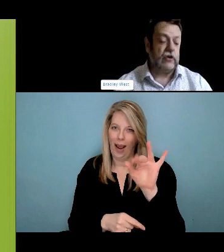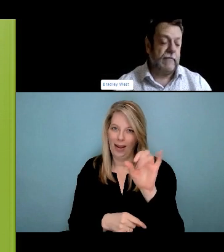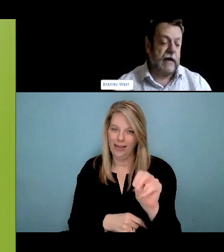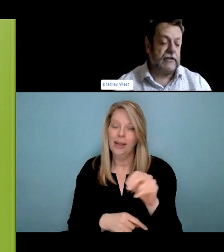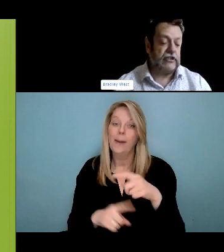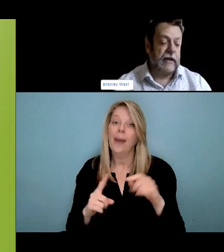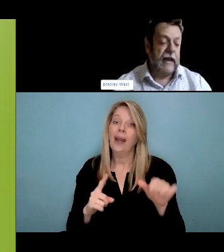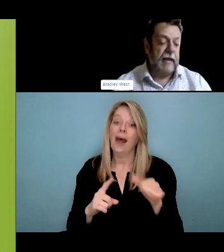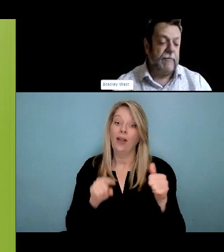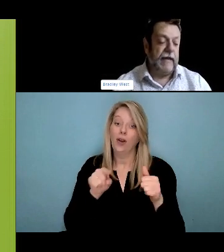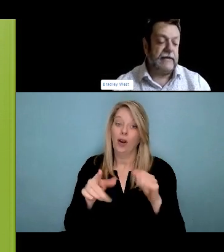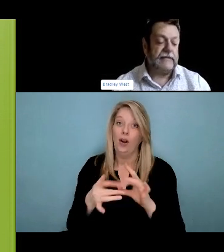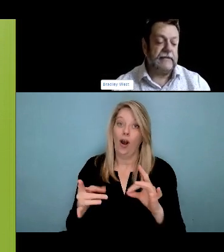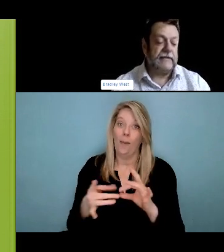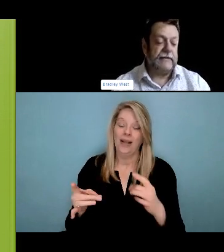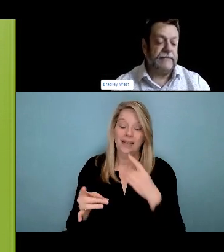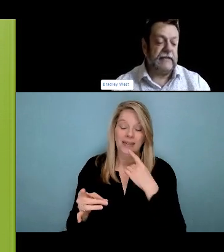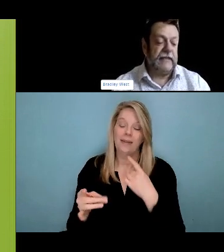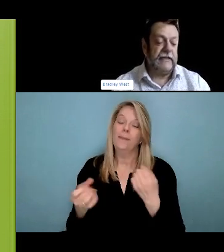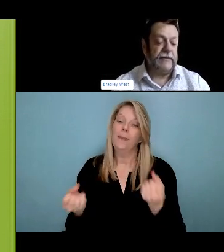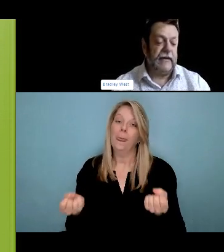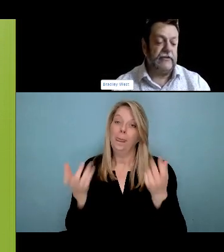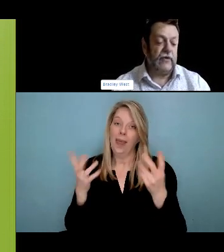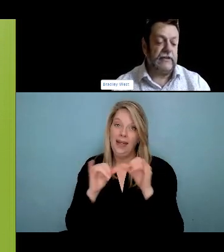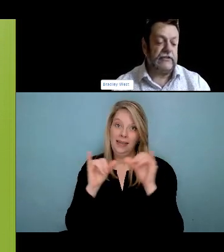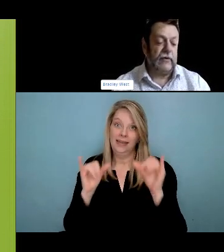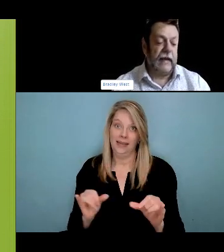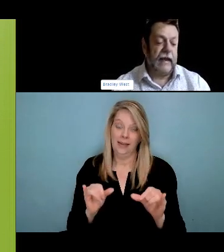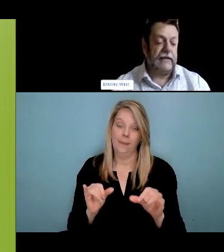that most people who use substances have a safe place already to use their substances.